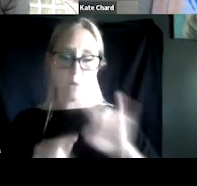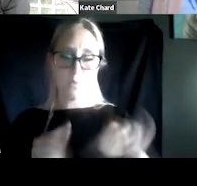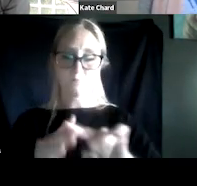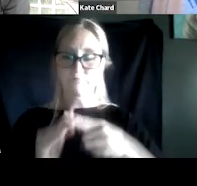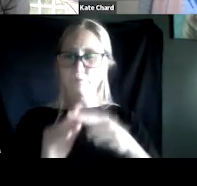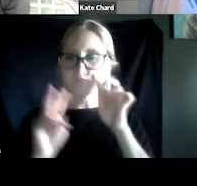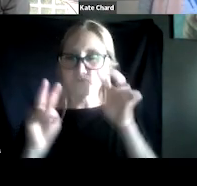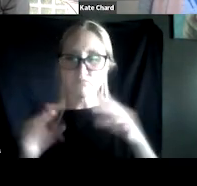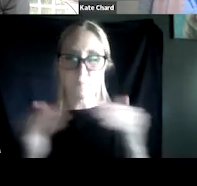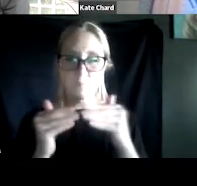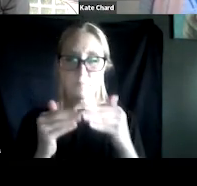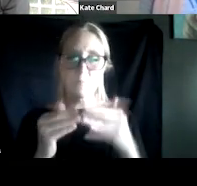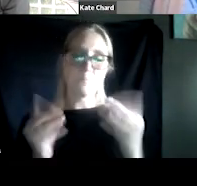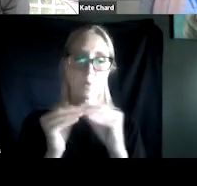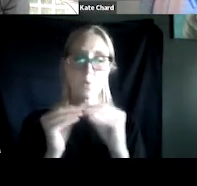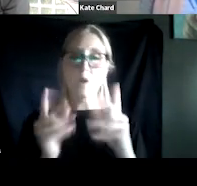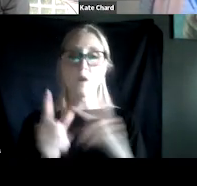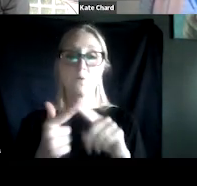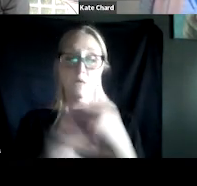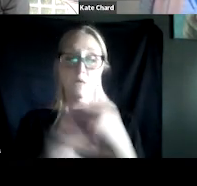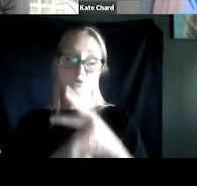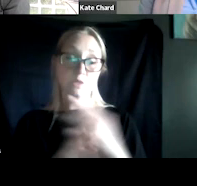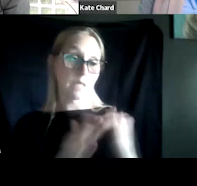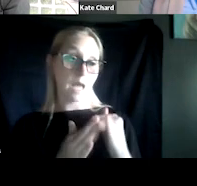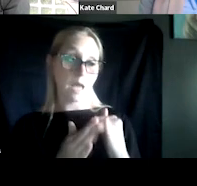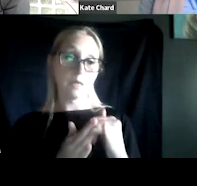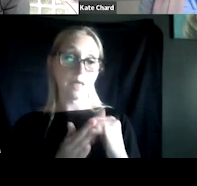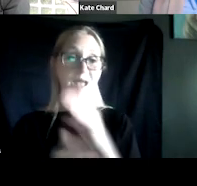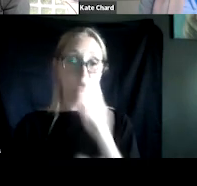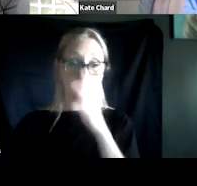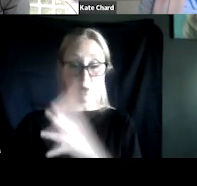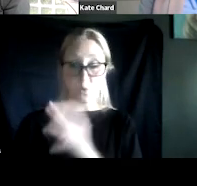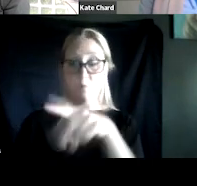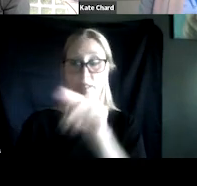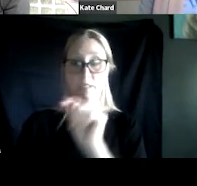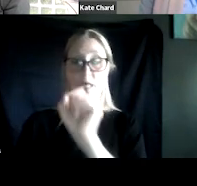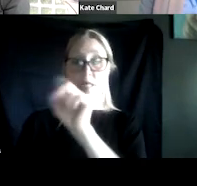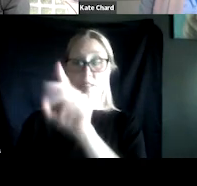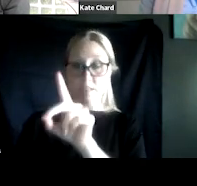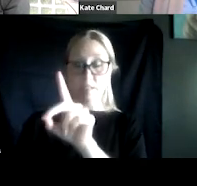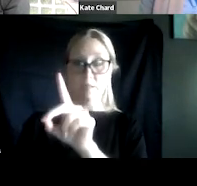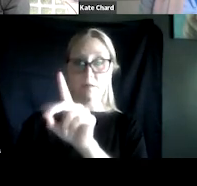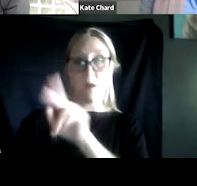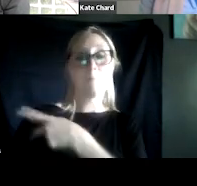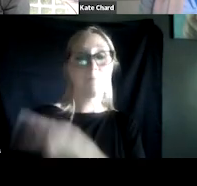that when you treat substance dependence and do not address the PTSD, the patients actually do worse.